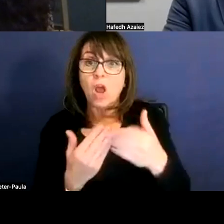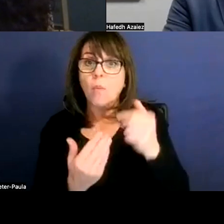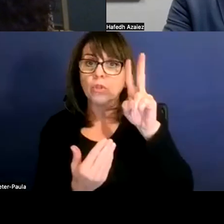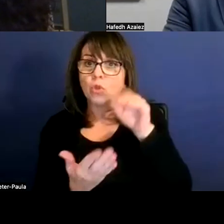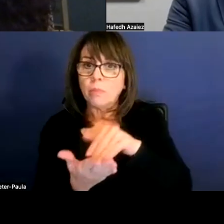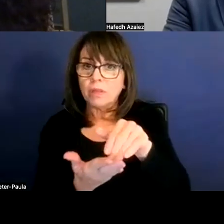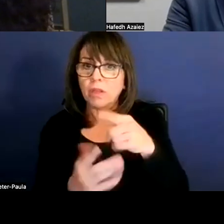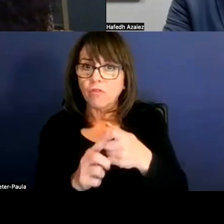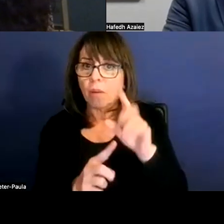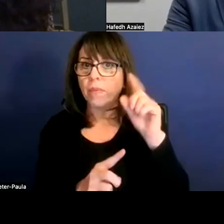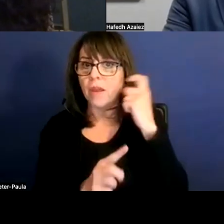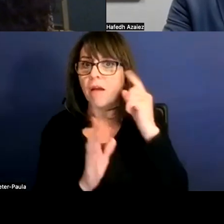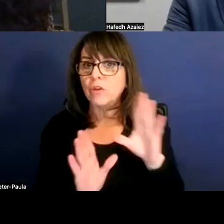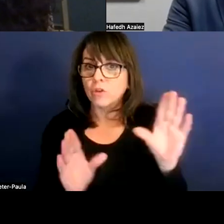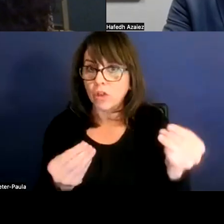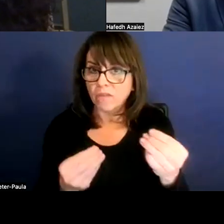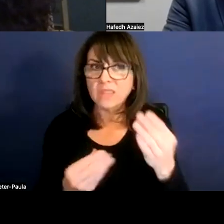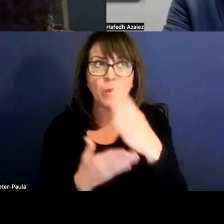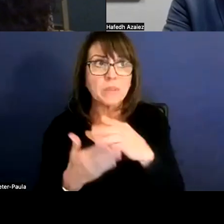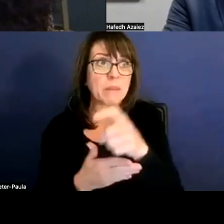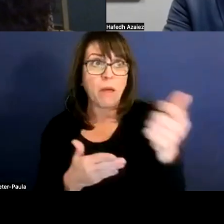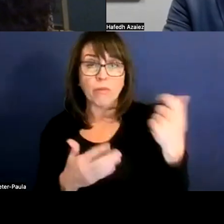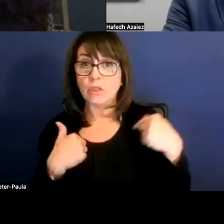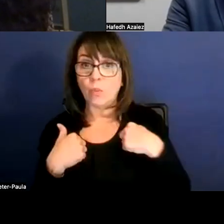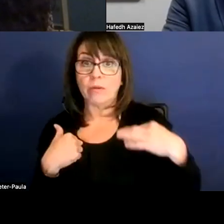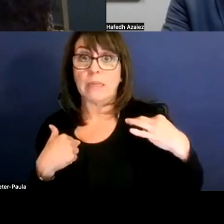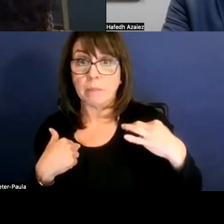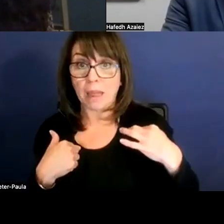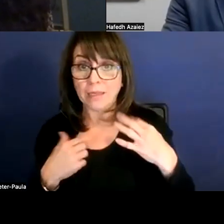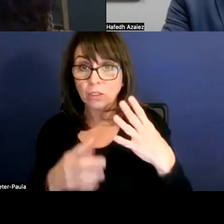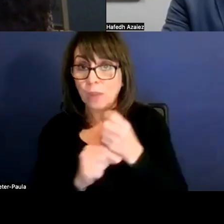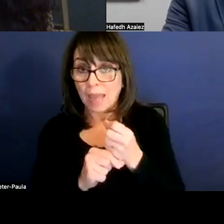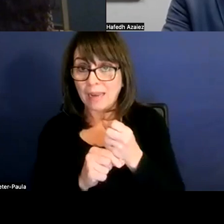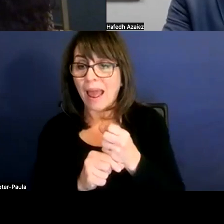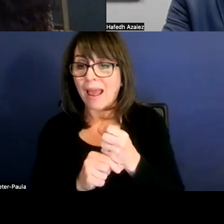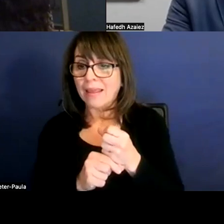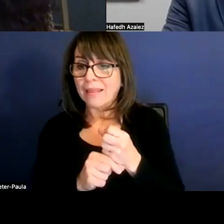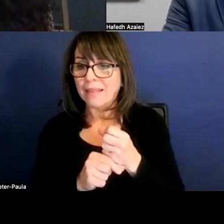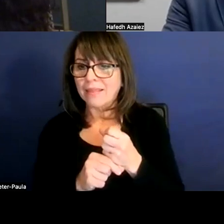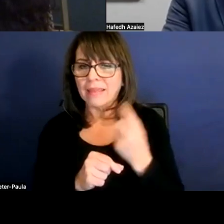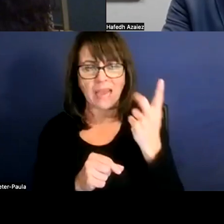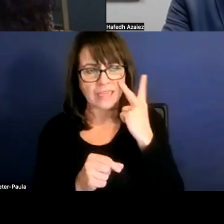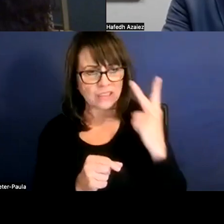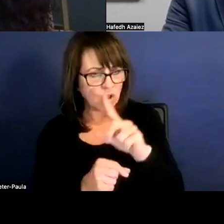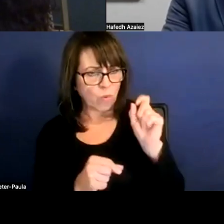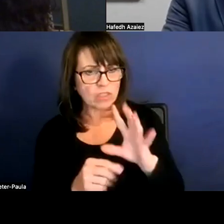from the governance's office and there were others that we're applying, too. I saw a question talking about the panic button and things like that